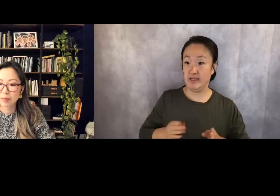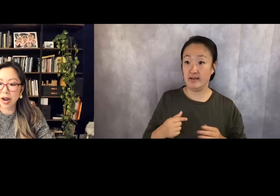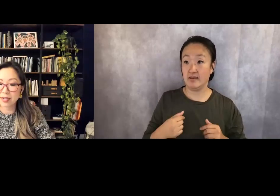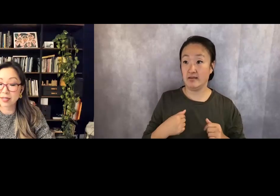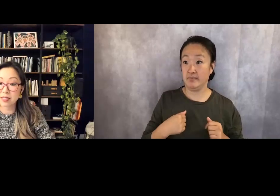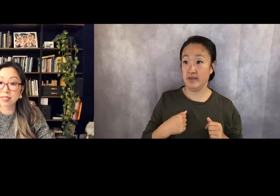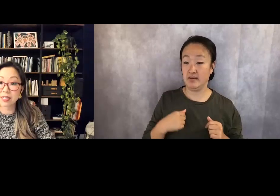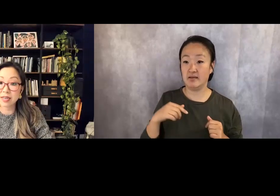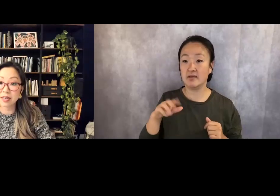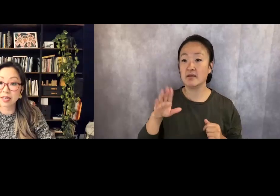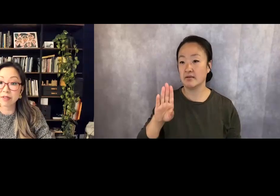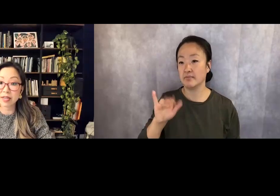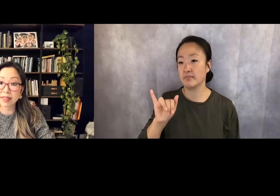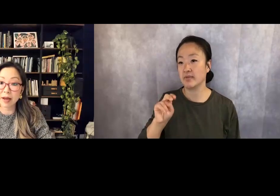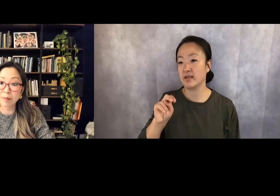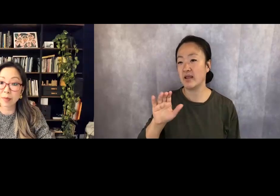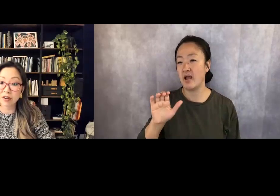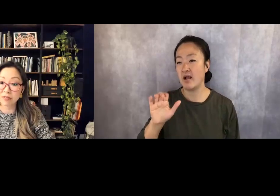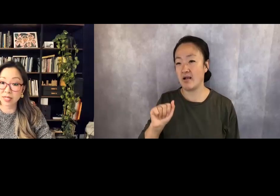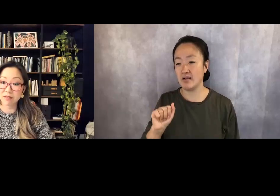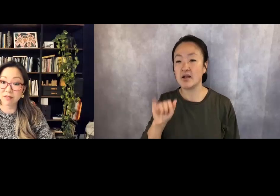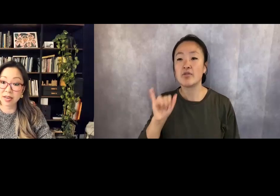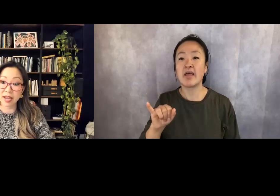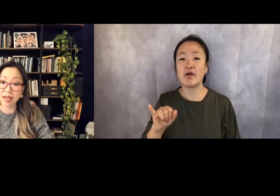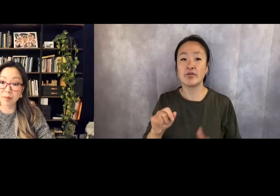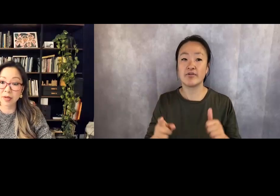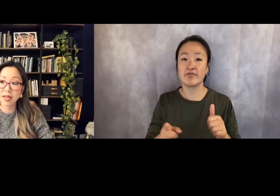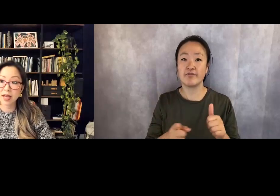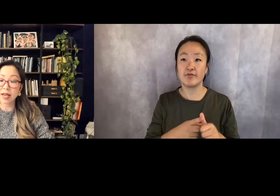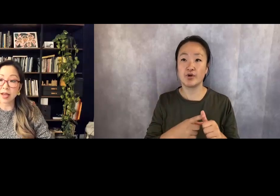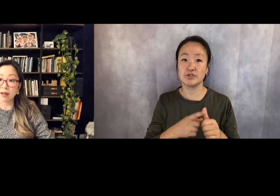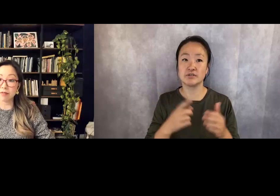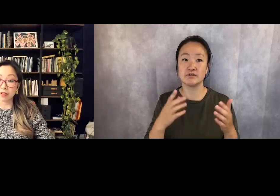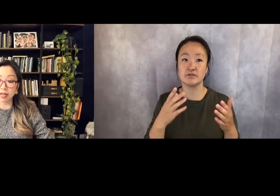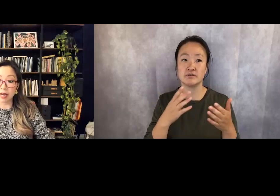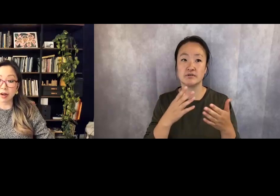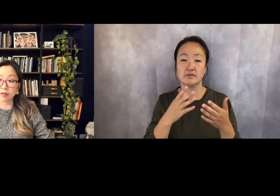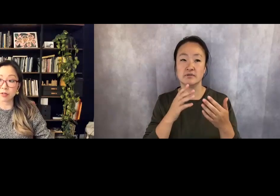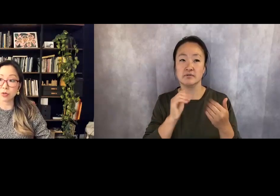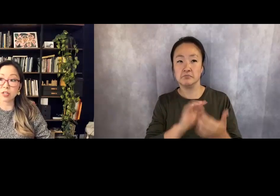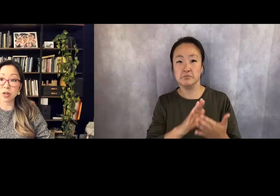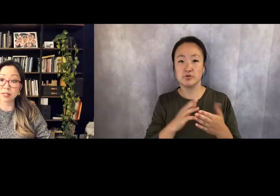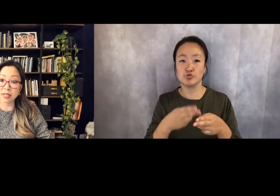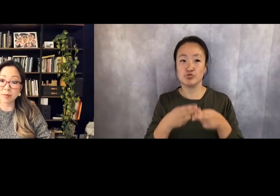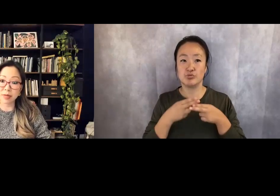practice in giving that part of myself a name, and figuring out how to address it and begin